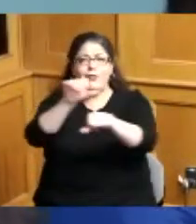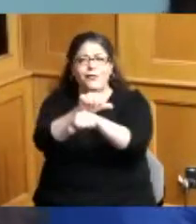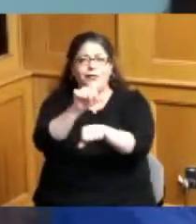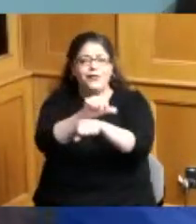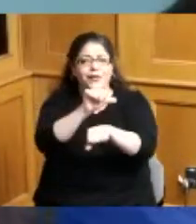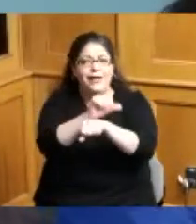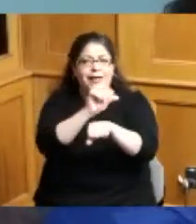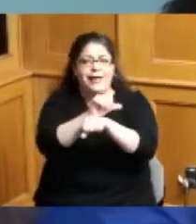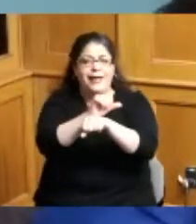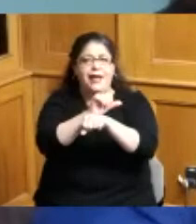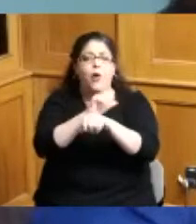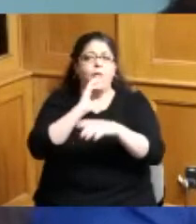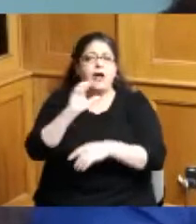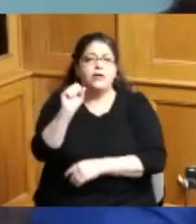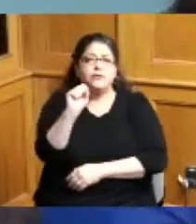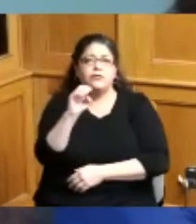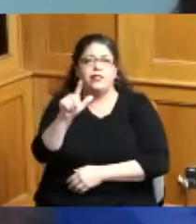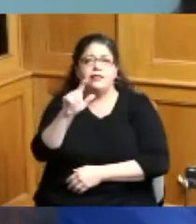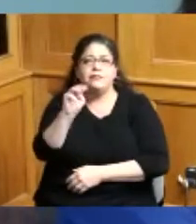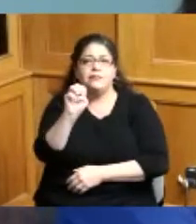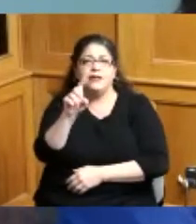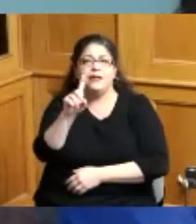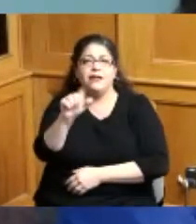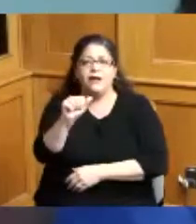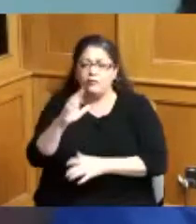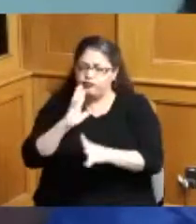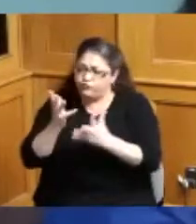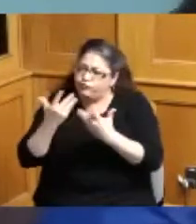these young people are making because the majority of our young people are doing it right